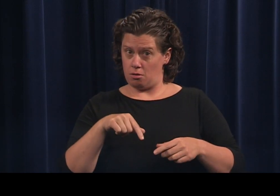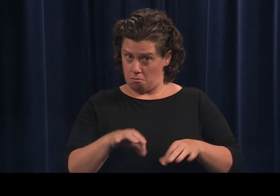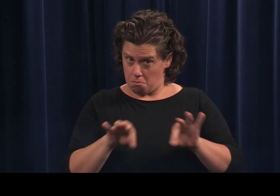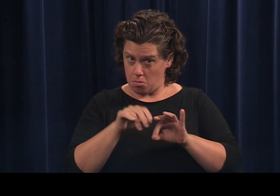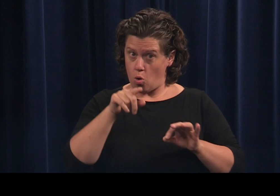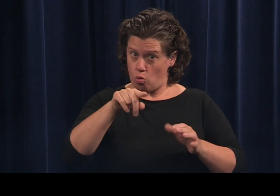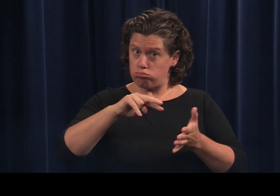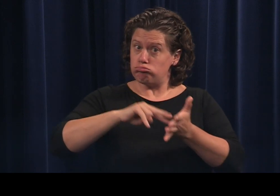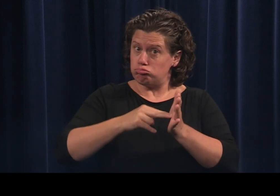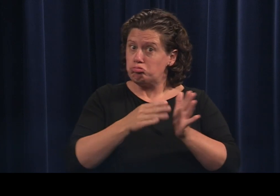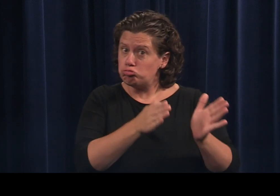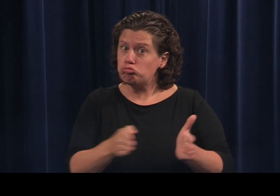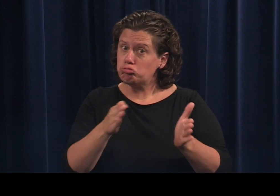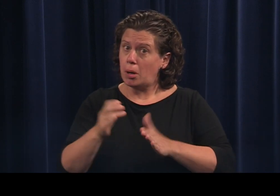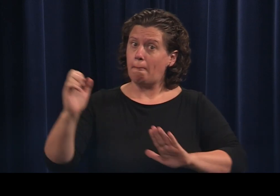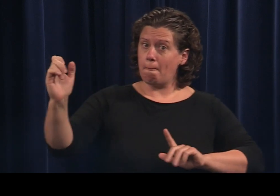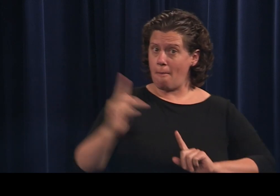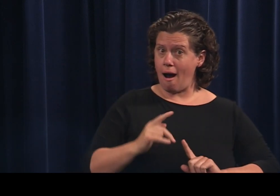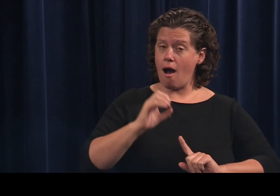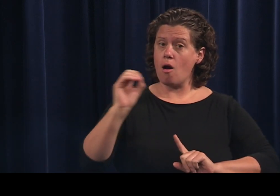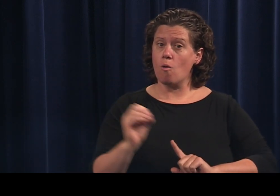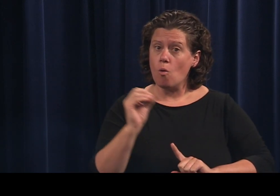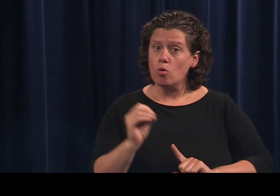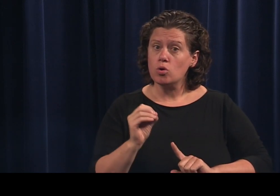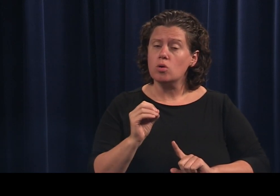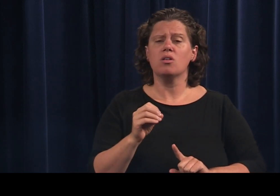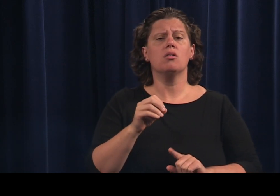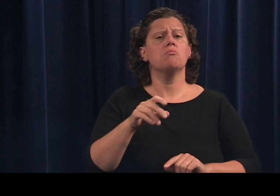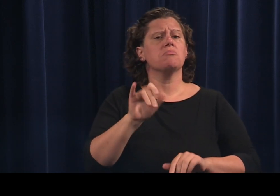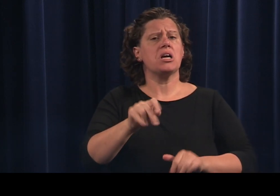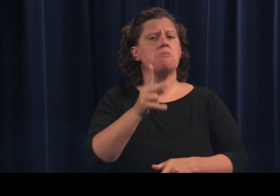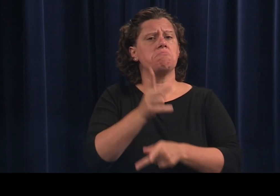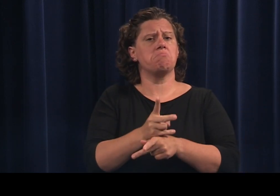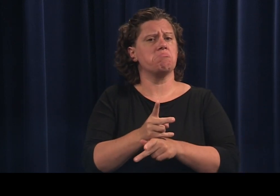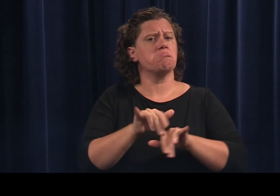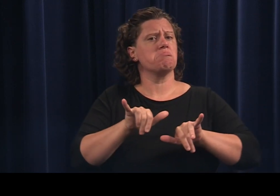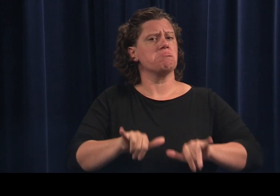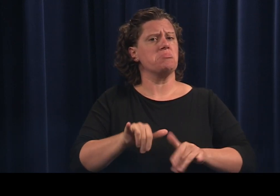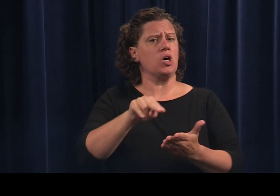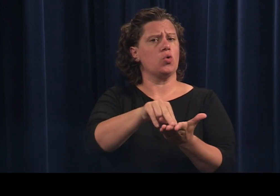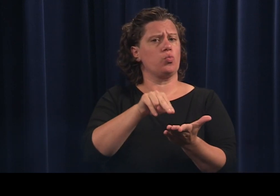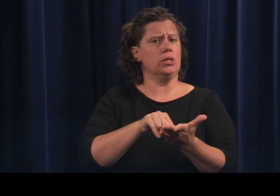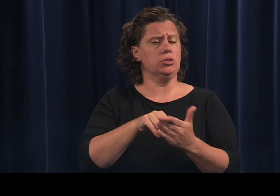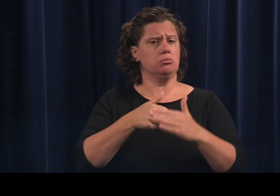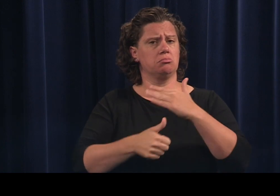remain registered in Oregon as long as